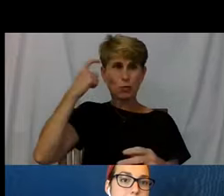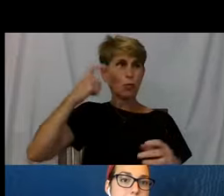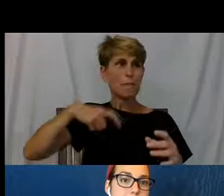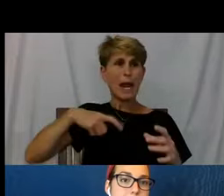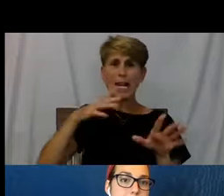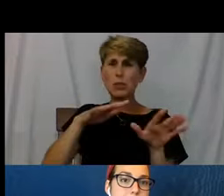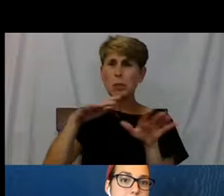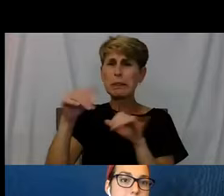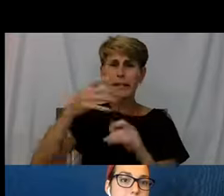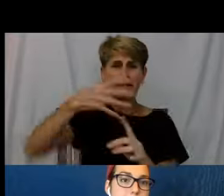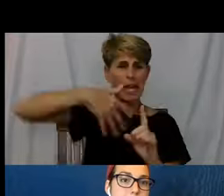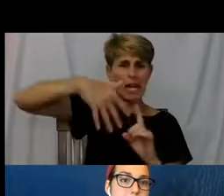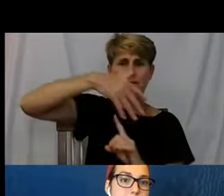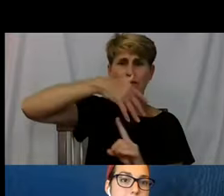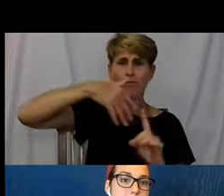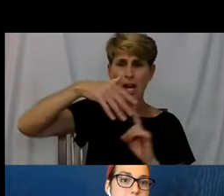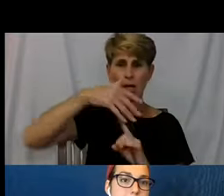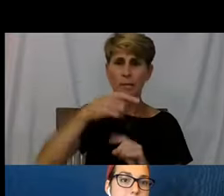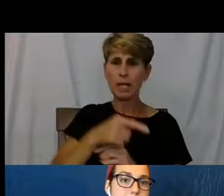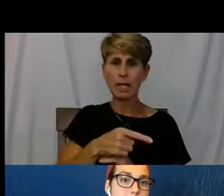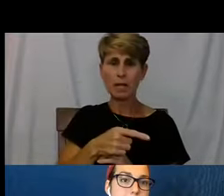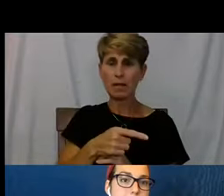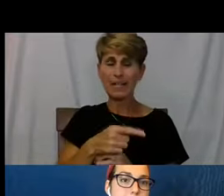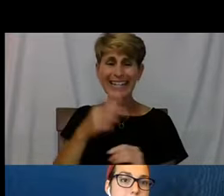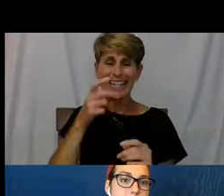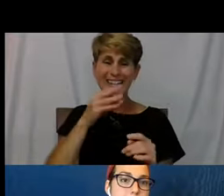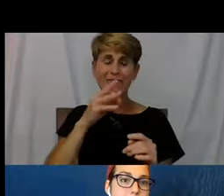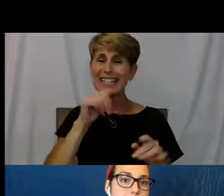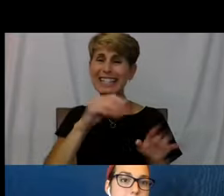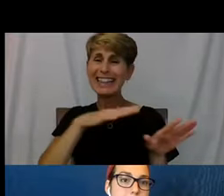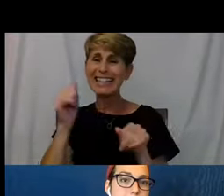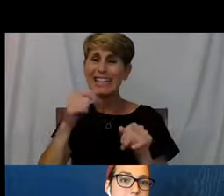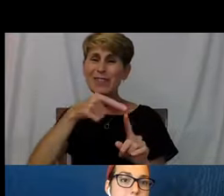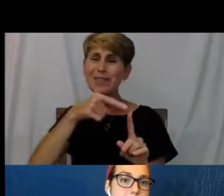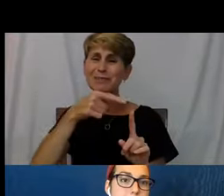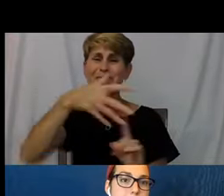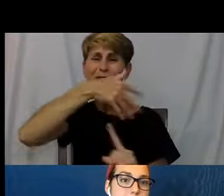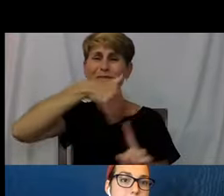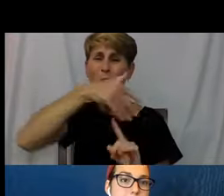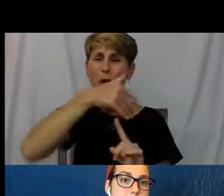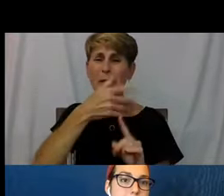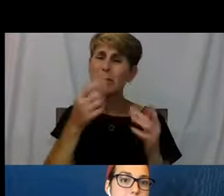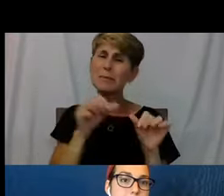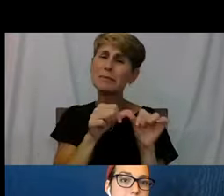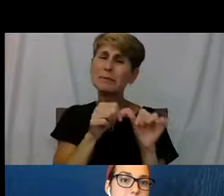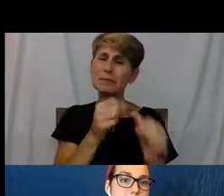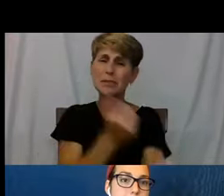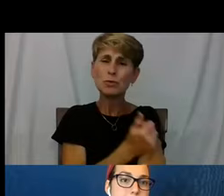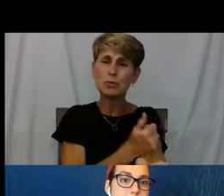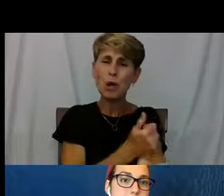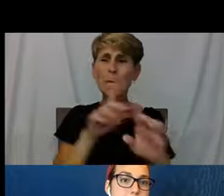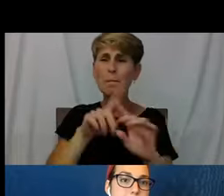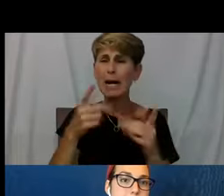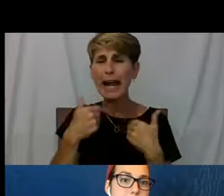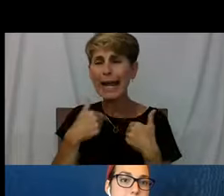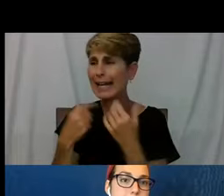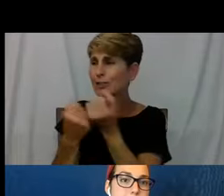I had to leave that 'cause I had to not keep doing drugs. So I had support in that vulnerable time.